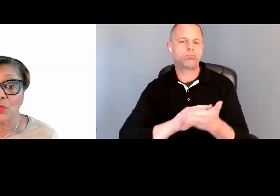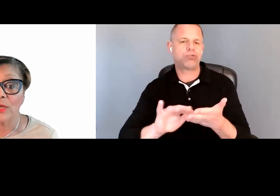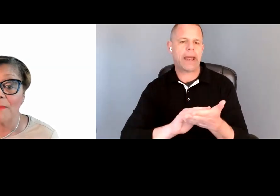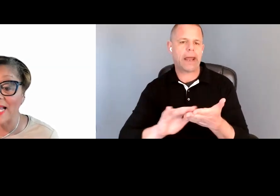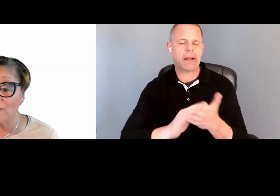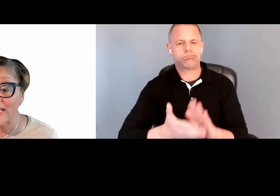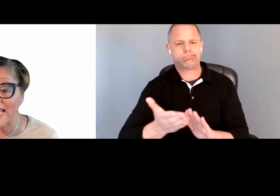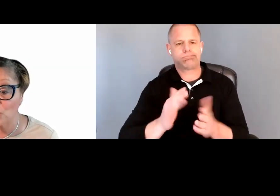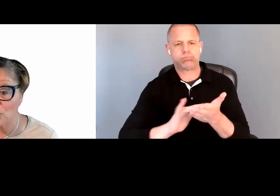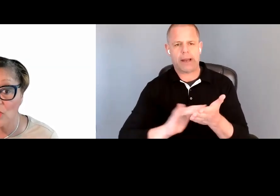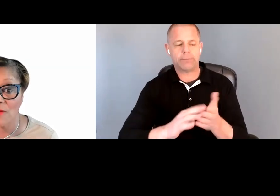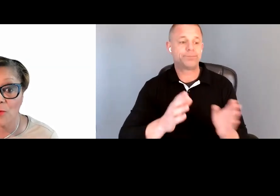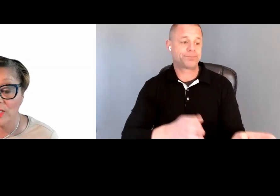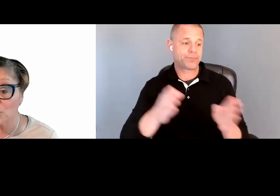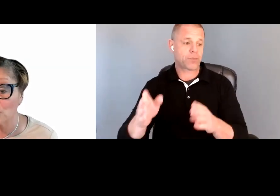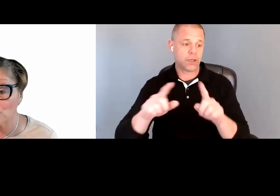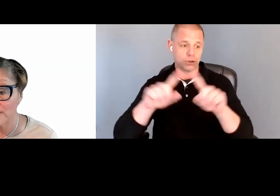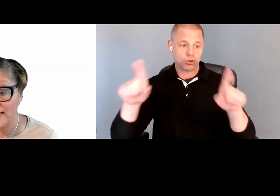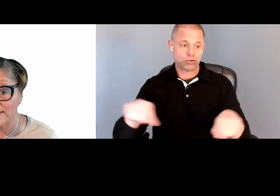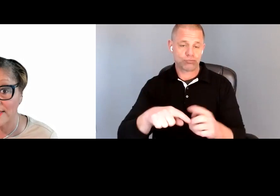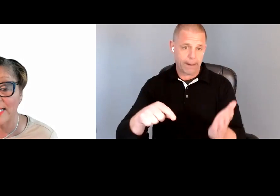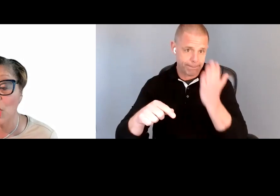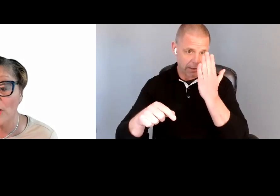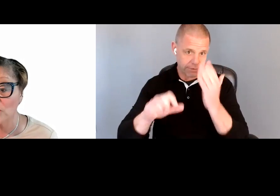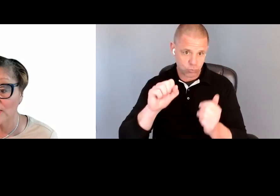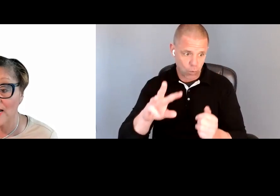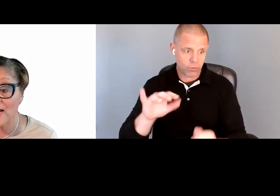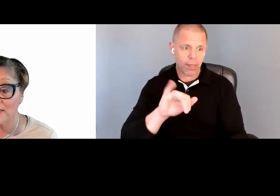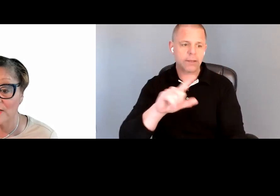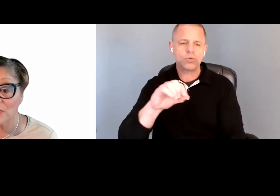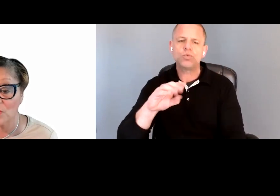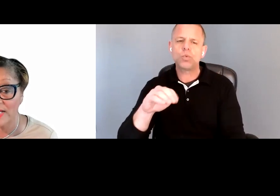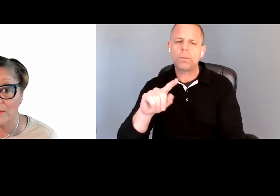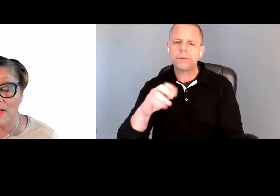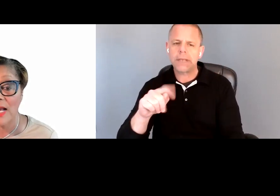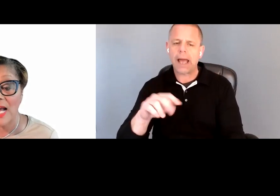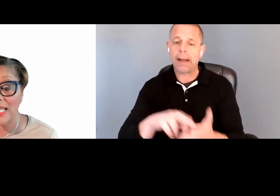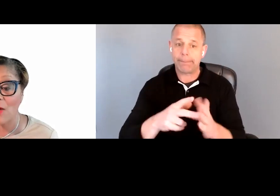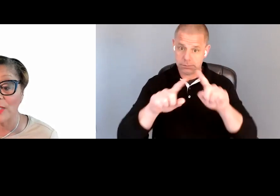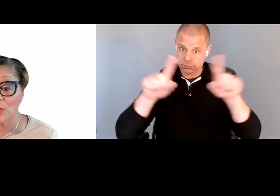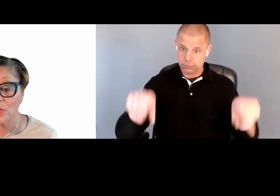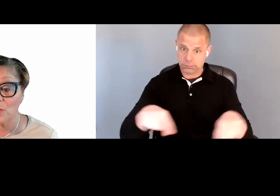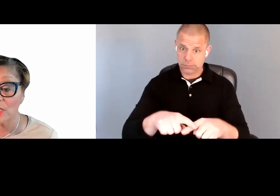Screen magnification software, it enlarges the content of the screen allowing users with